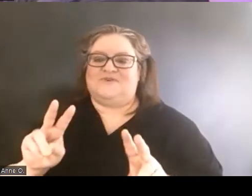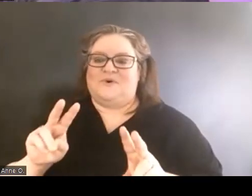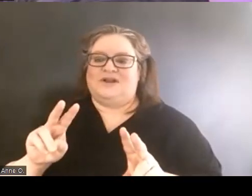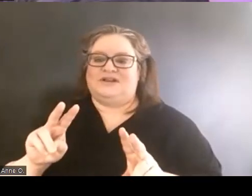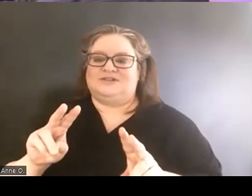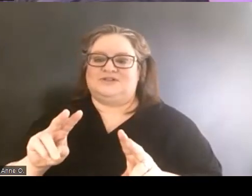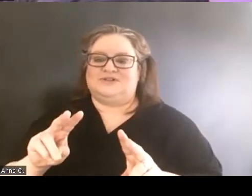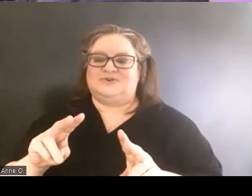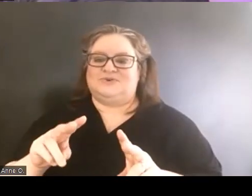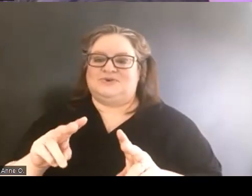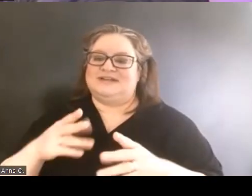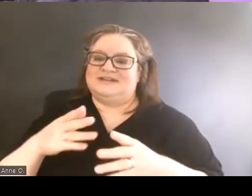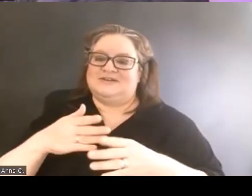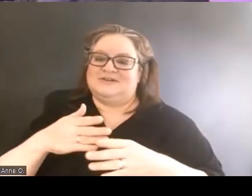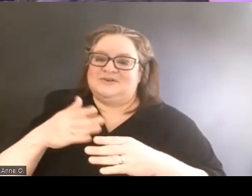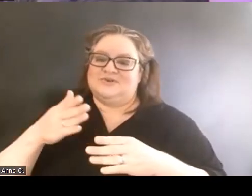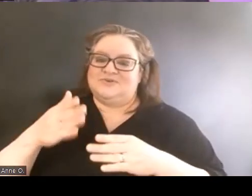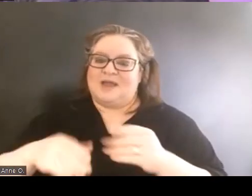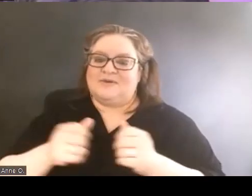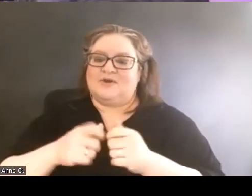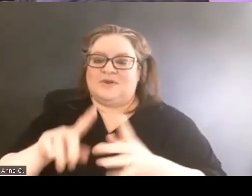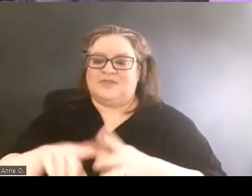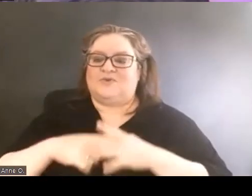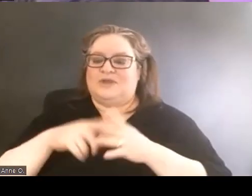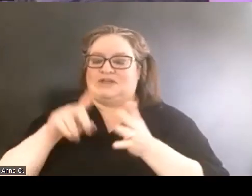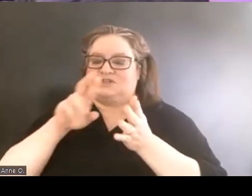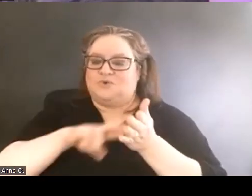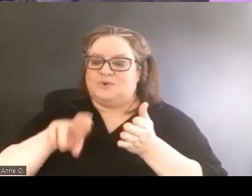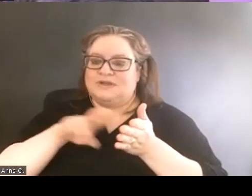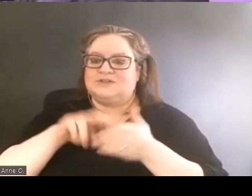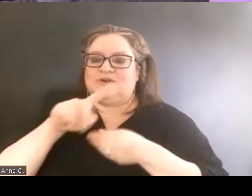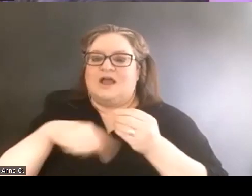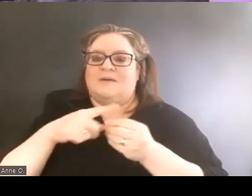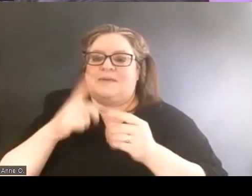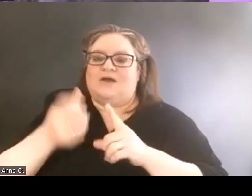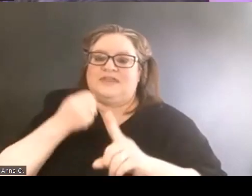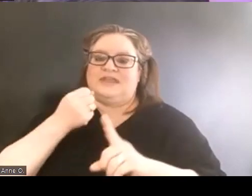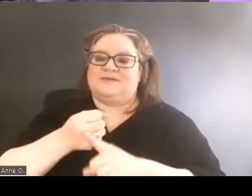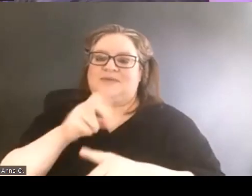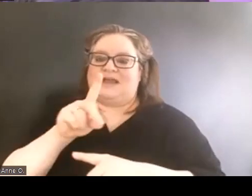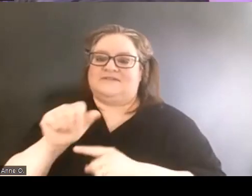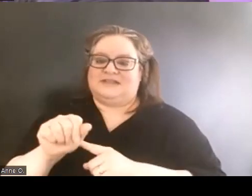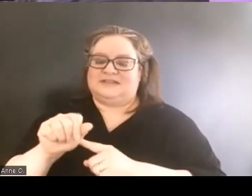with some original research about the impact of Disability Cultural Centers